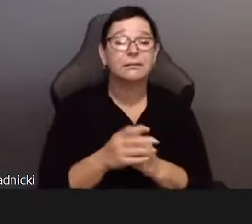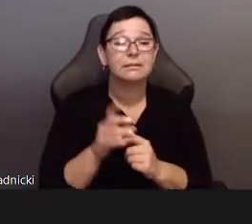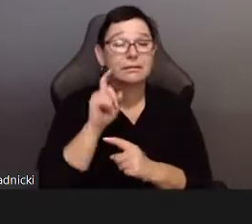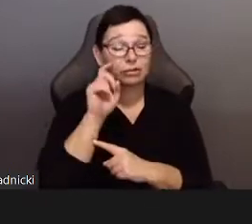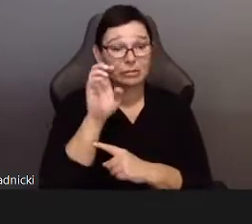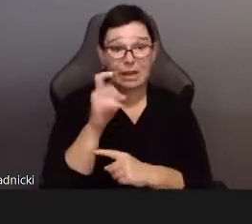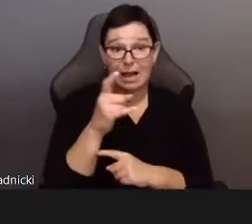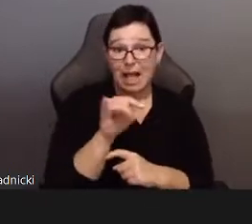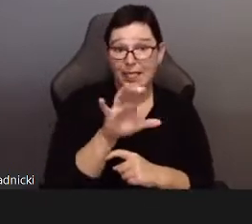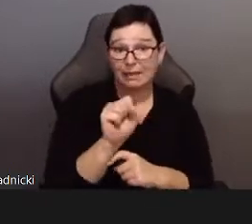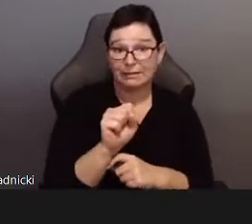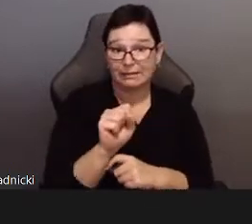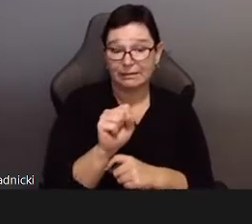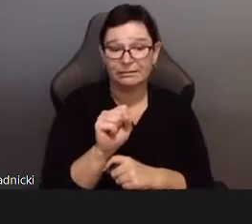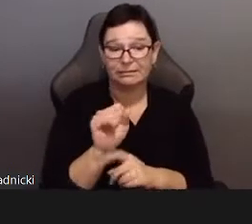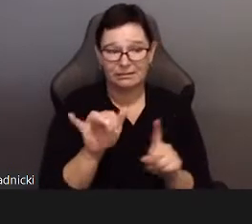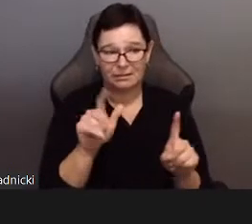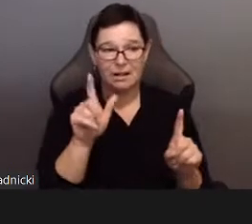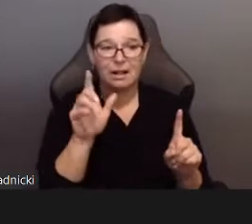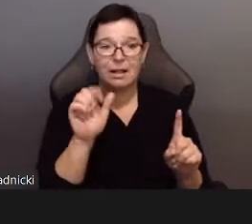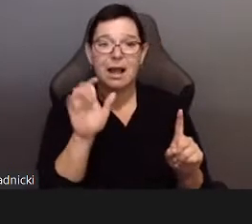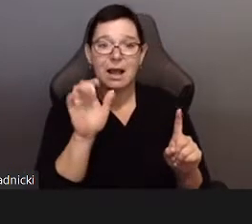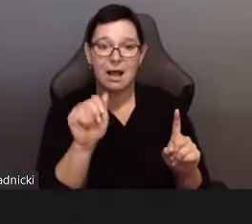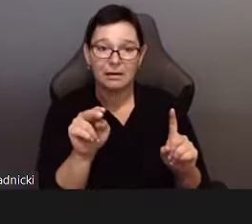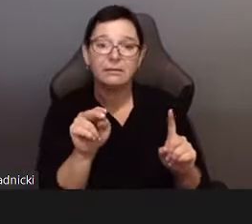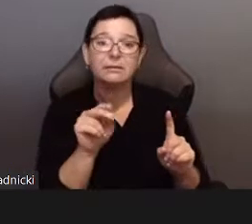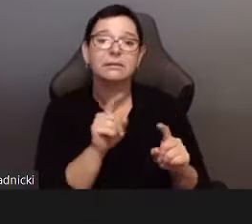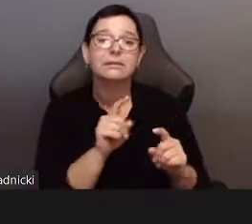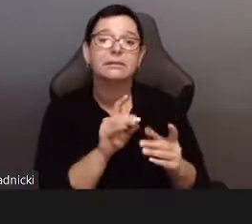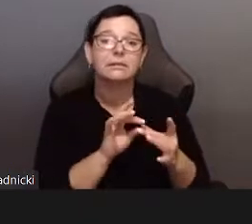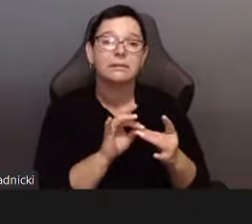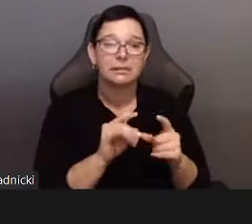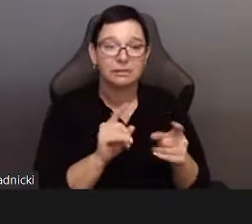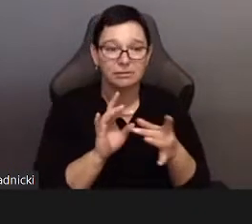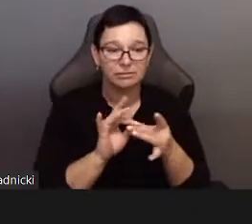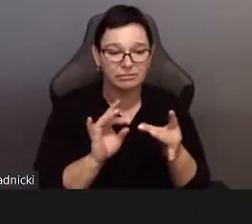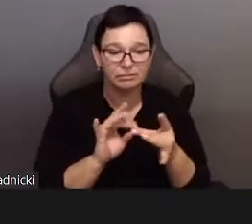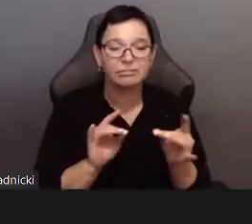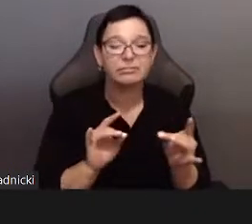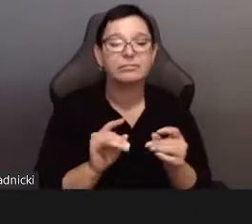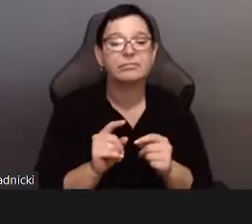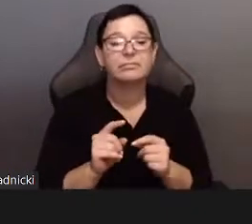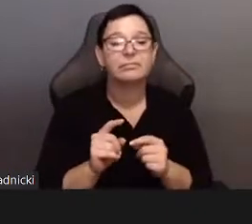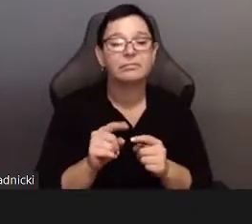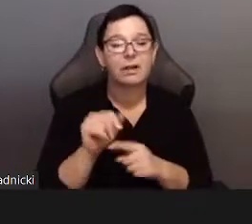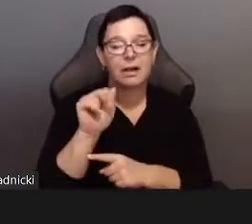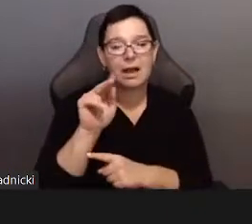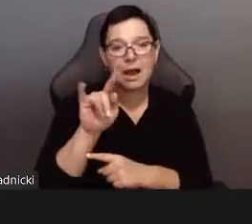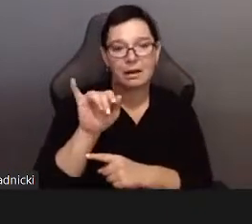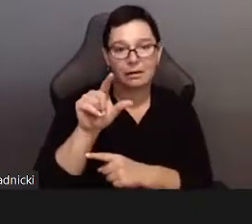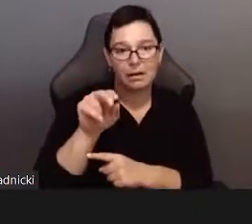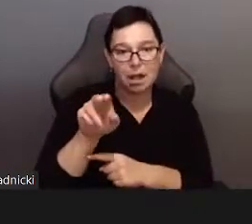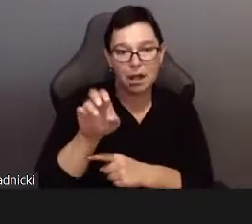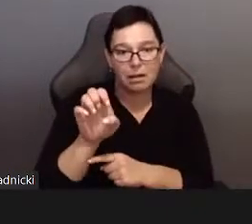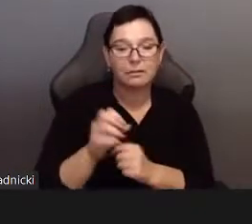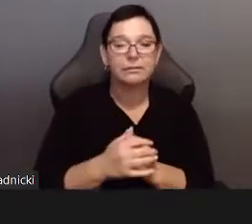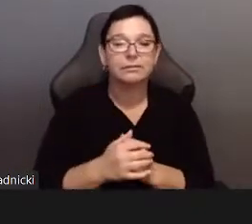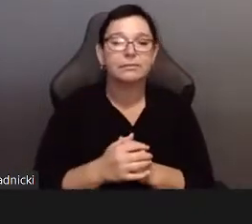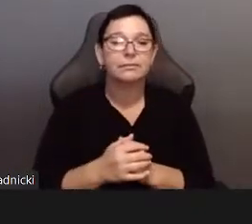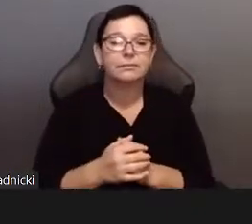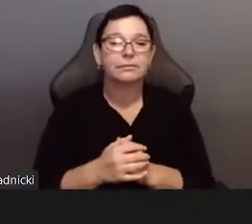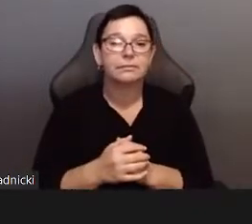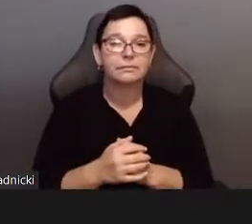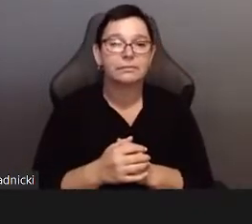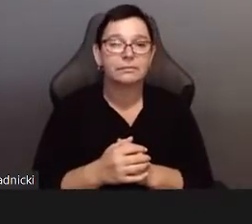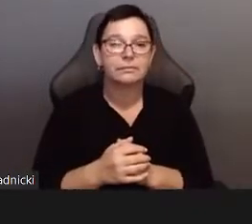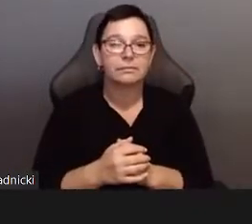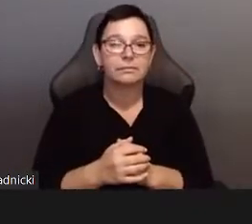In this generative self-sacrifice, that one is faced with a sexual ethics